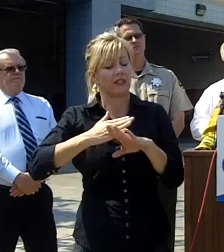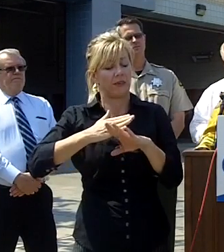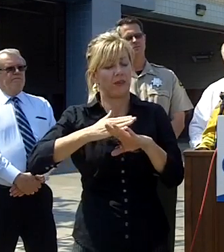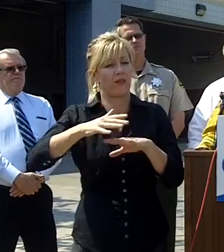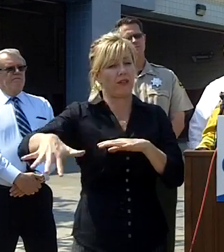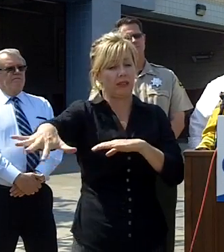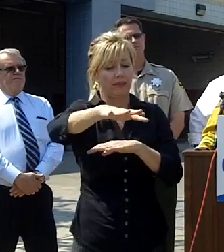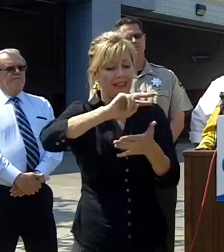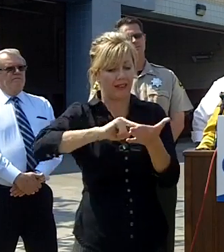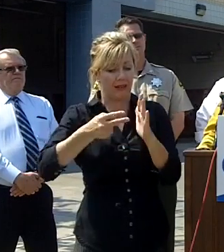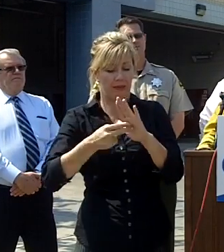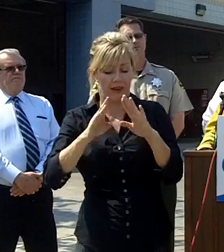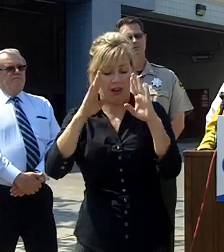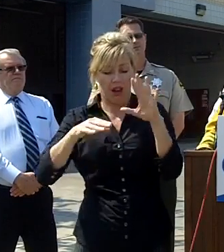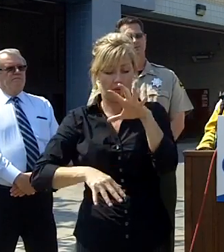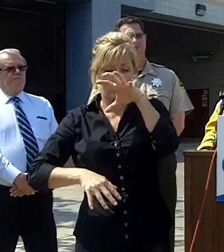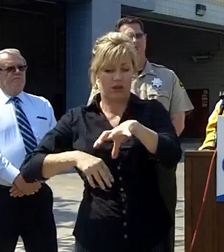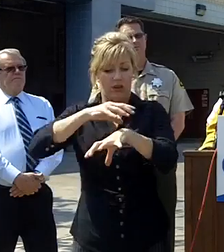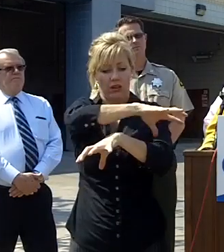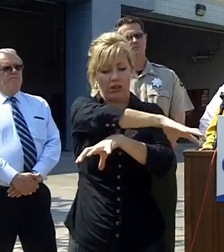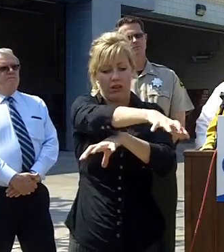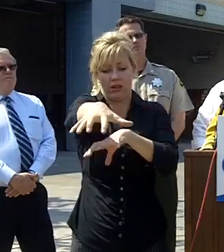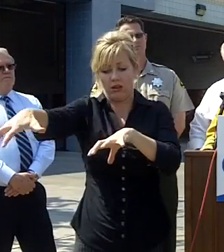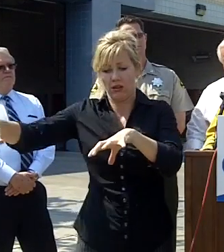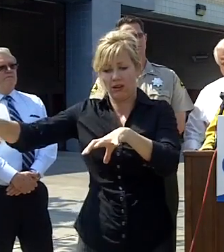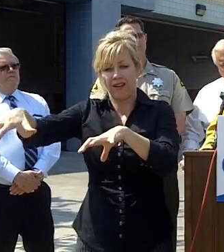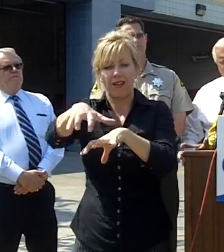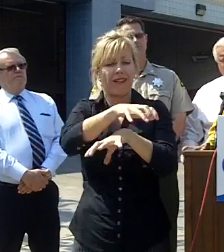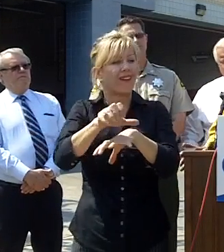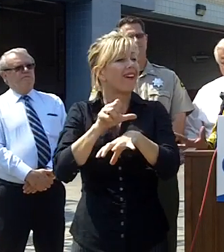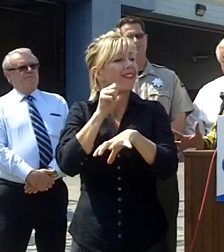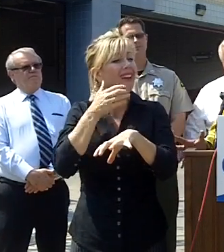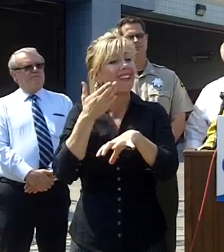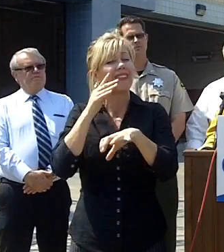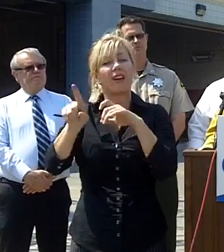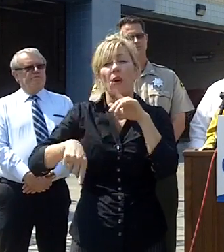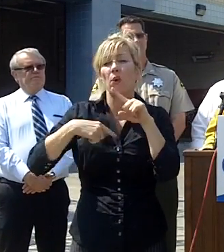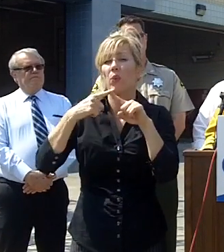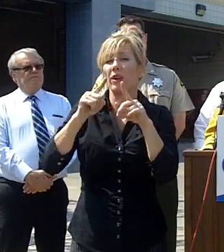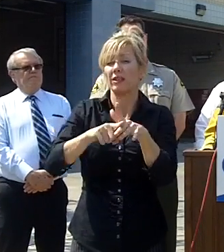fire started but because of that defensible space and the lot and the large magnitude of